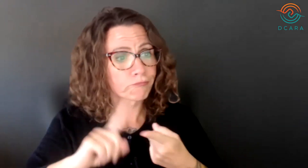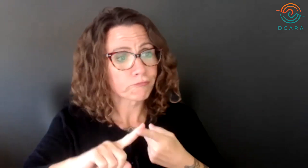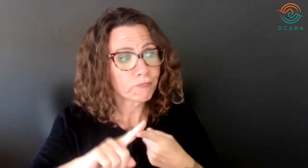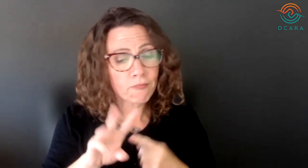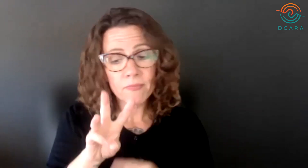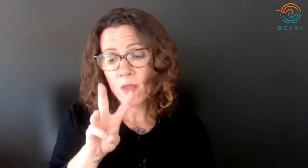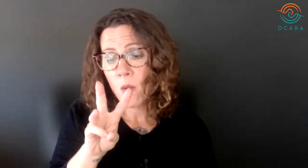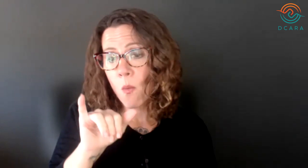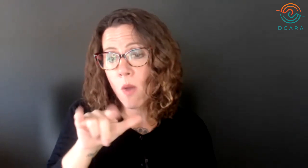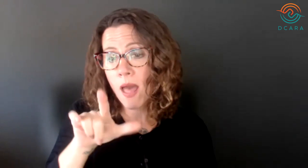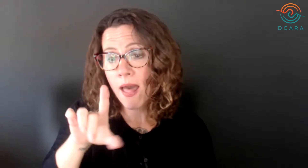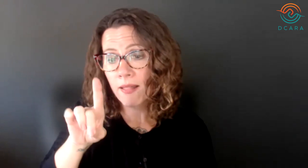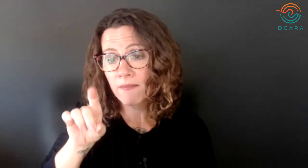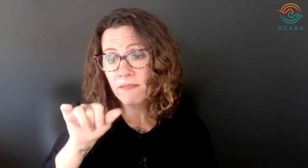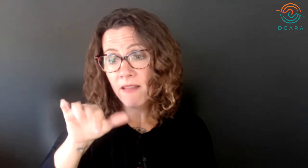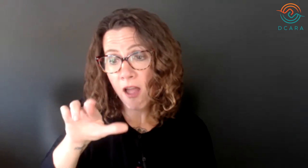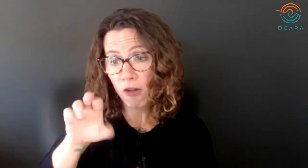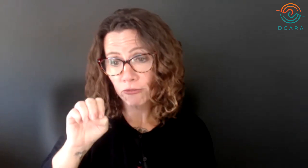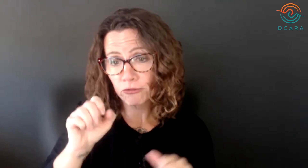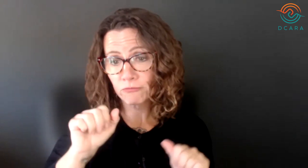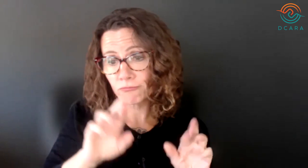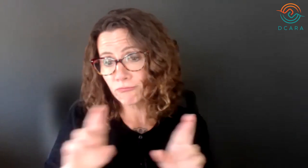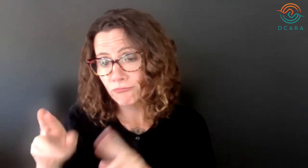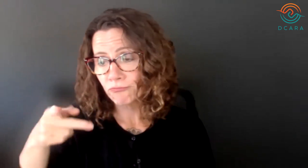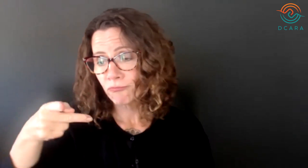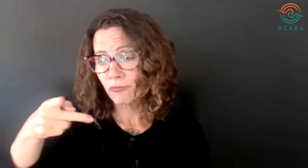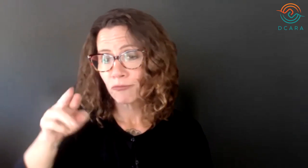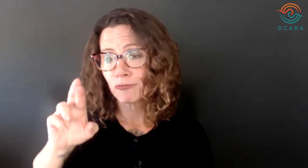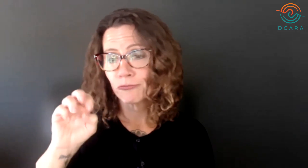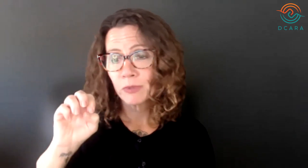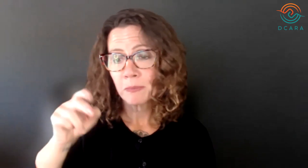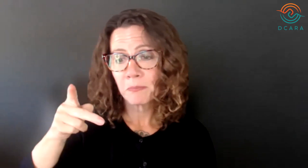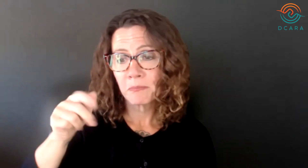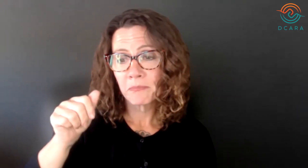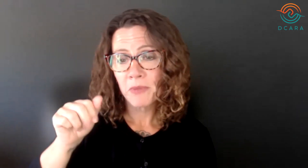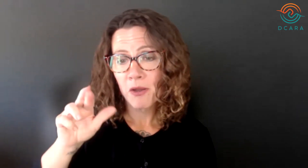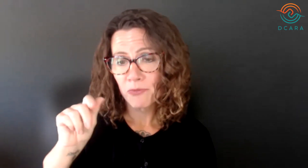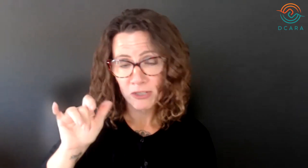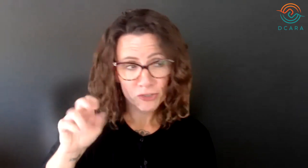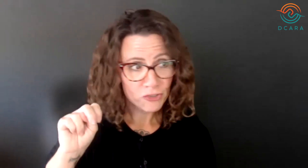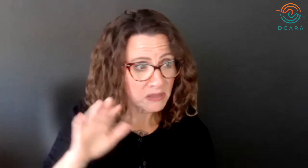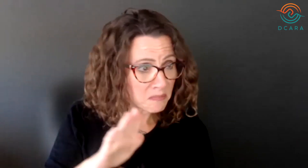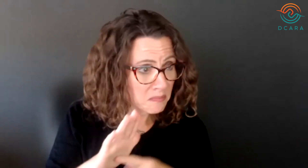to search online include wildfire preparation,